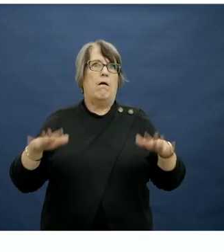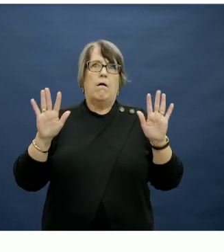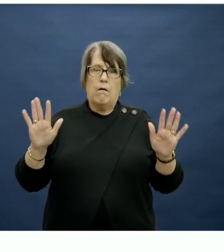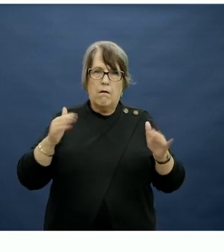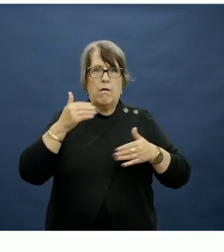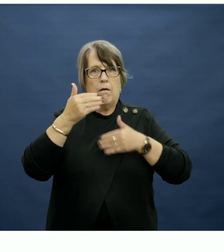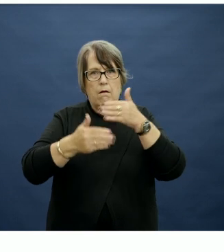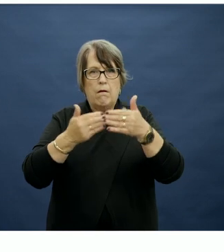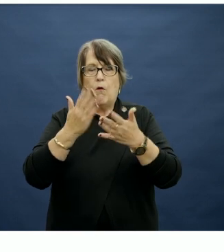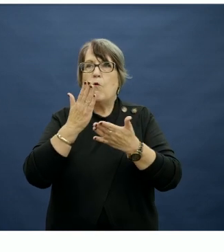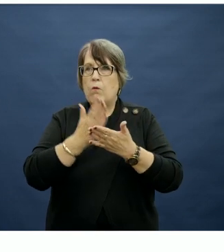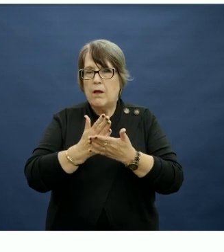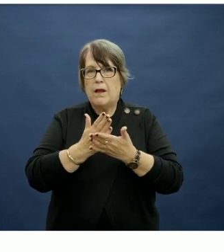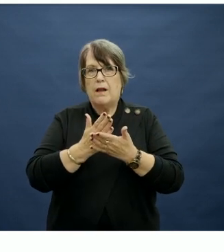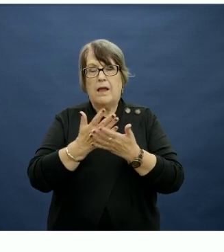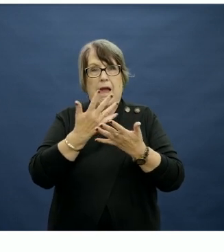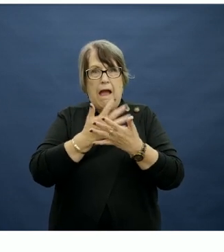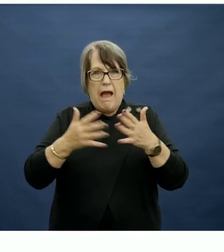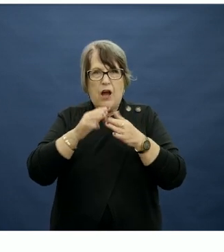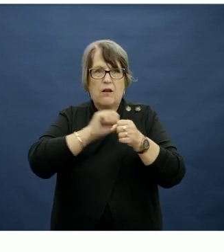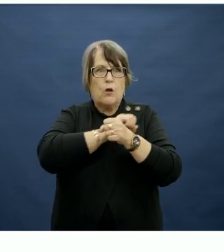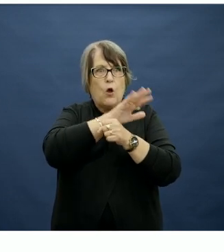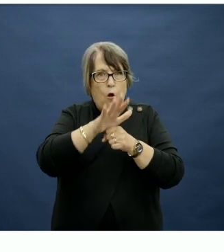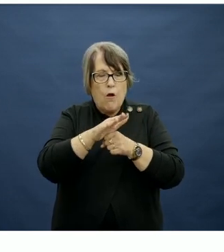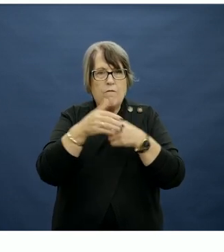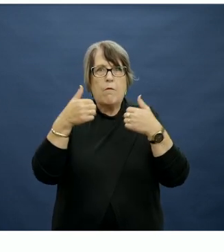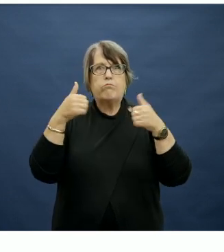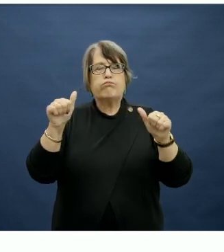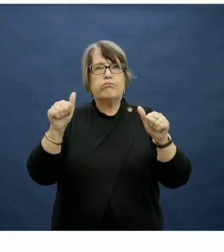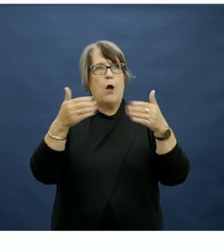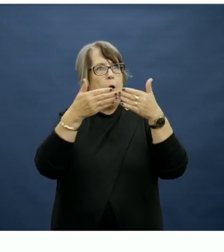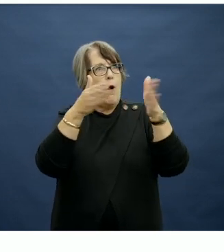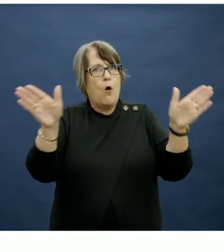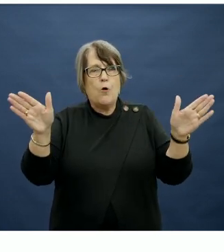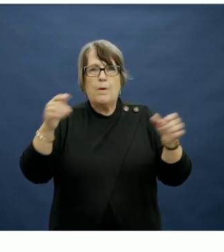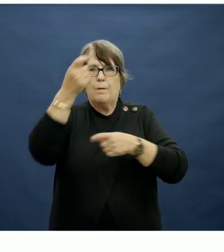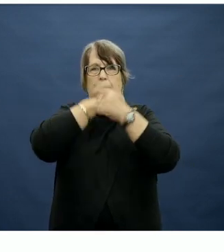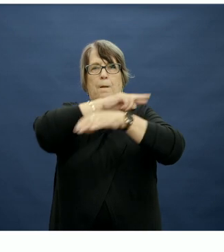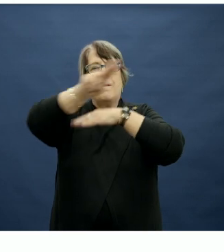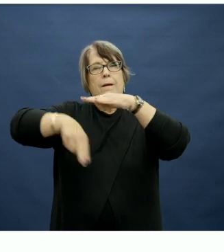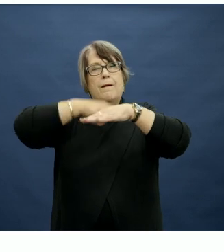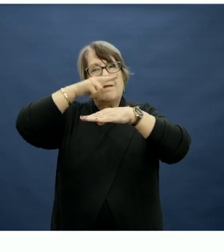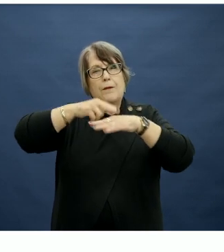It was also through COVID that we were able to open it up to be a national piece of research